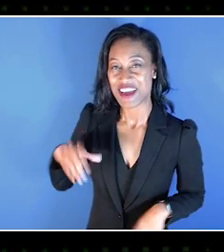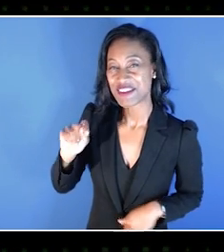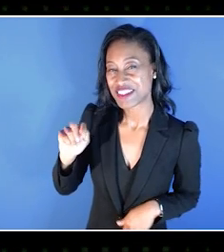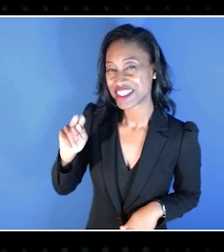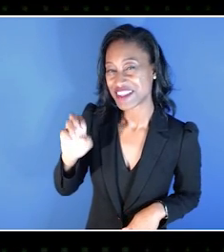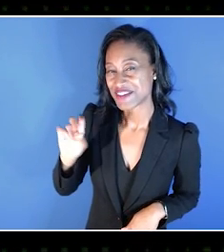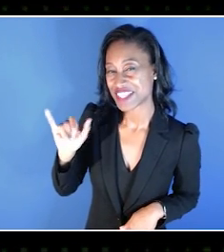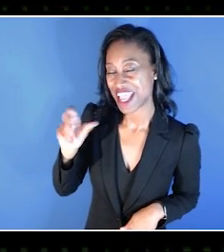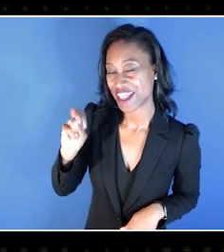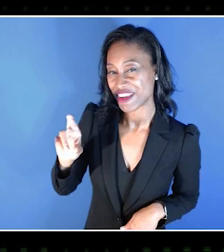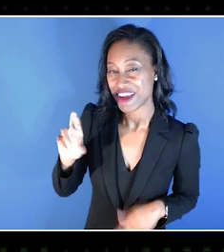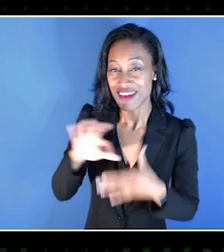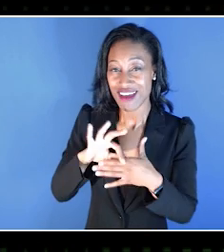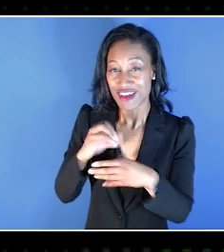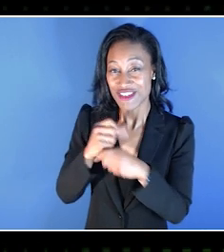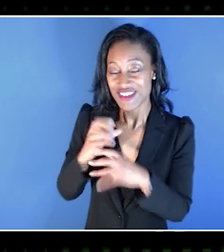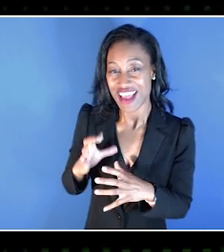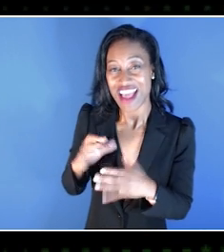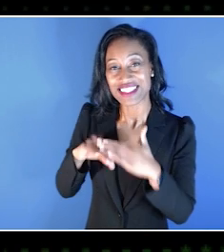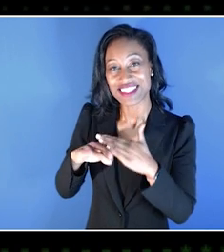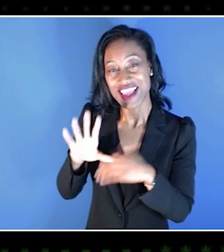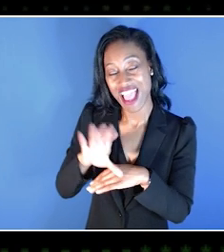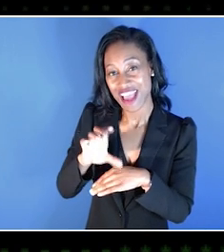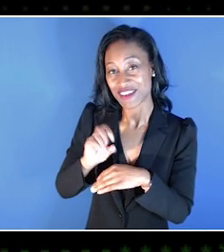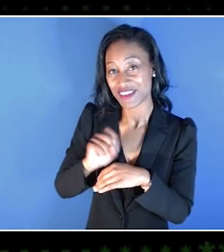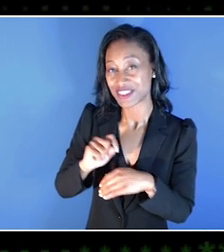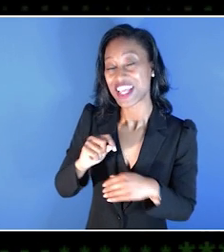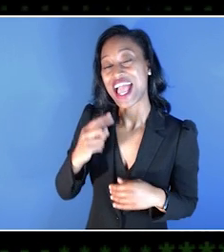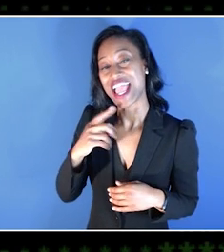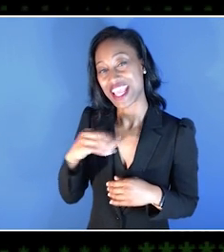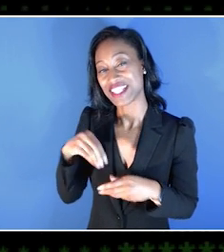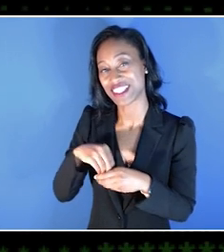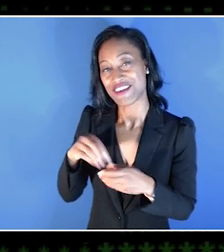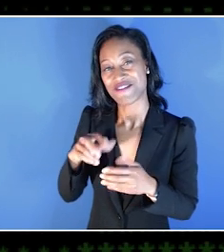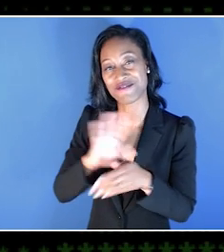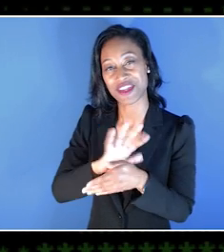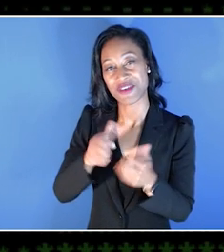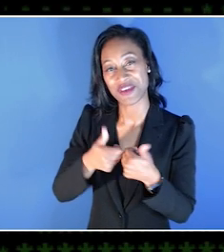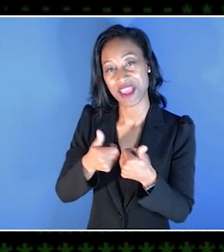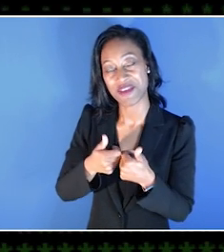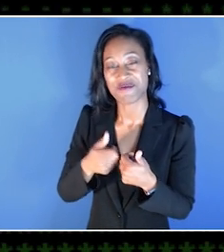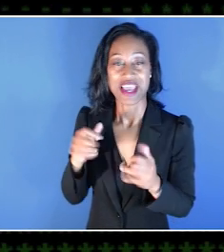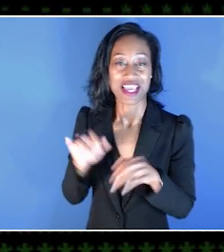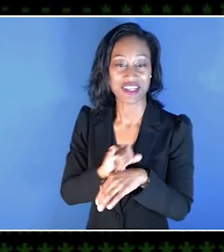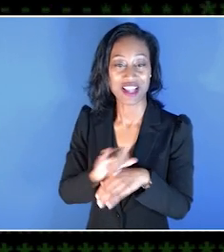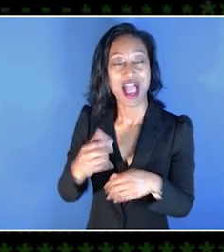accessibility advocate and consultant in the video game industry. I am a white male with blond hair and dark rimmed glasses.